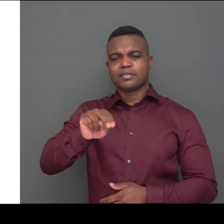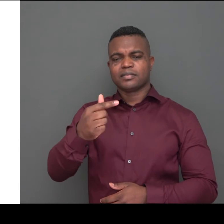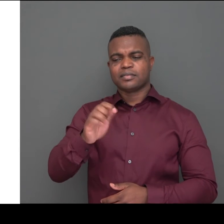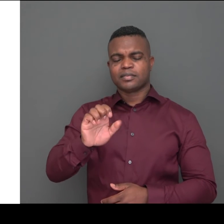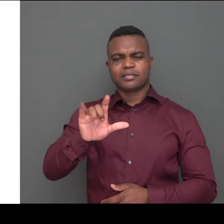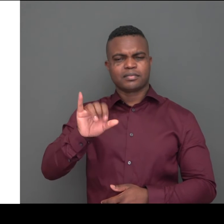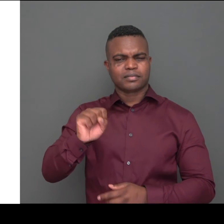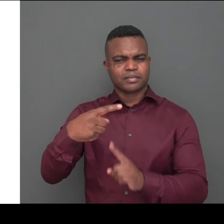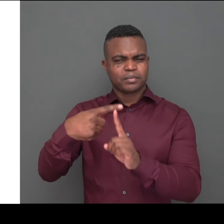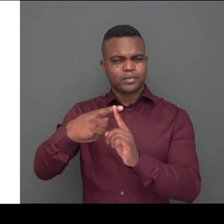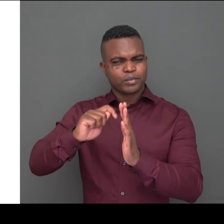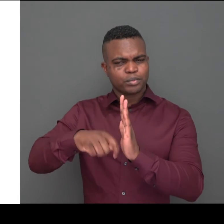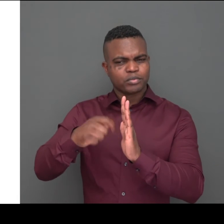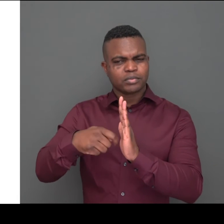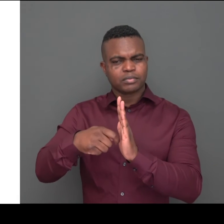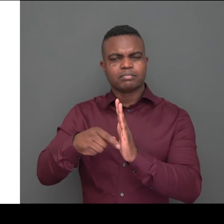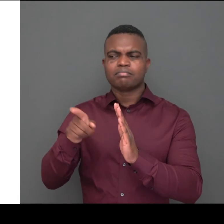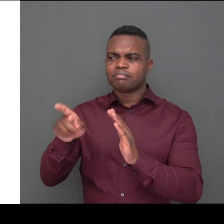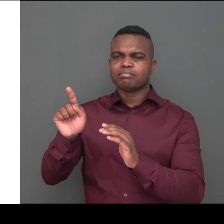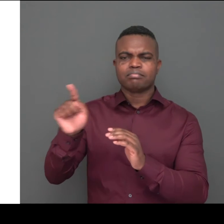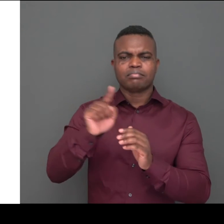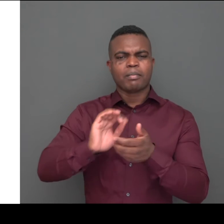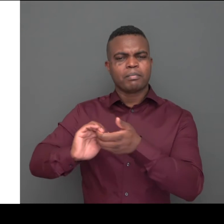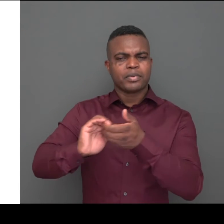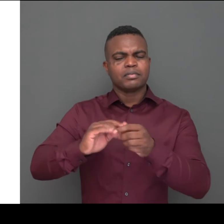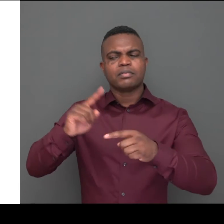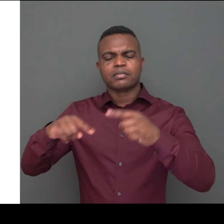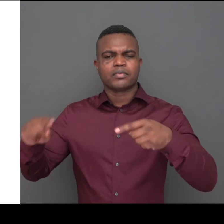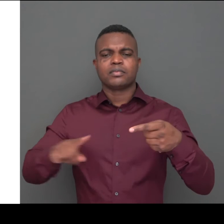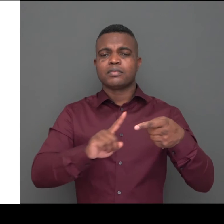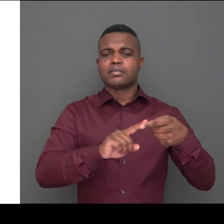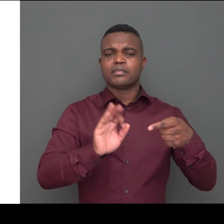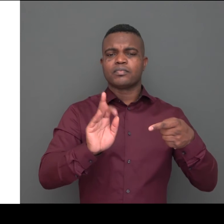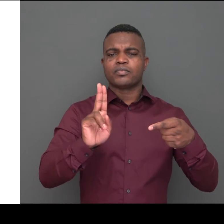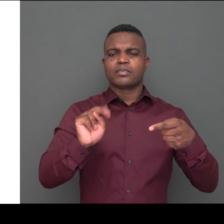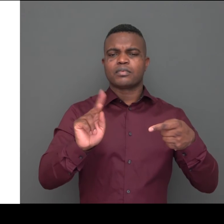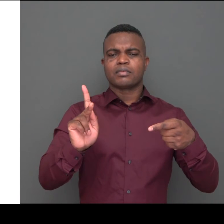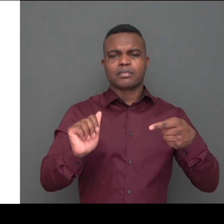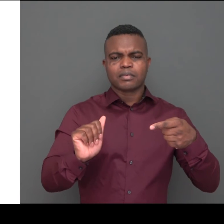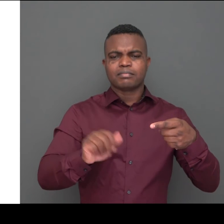The Entelis+ project has been carried out by a consortium of European partners, including Funka,